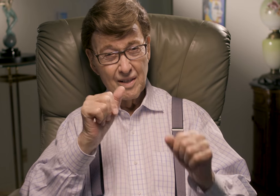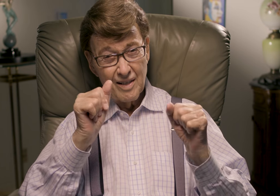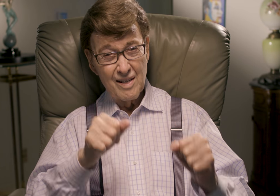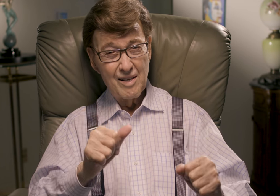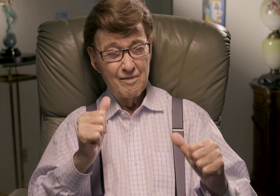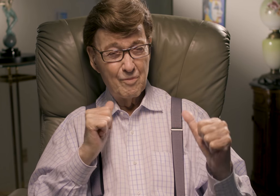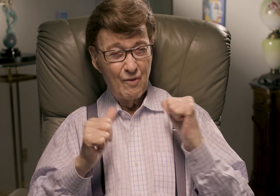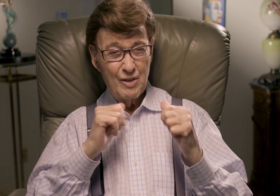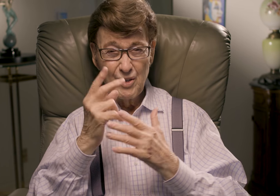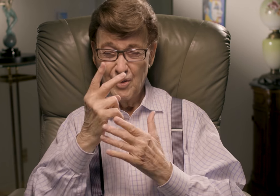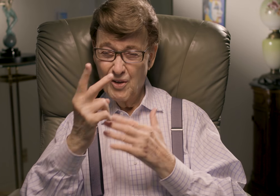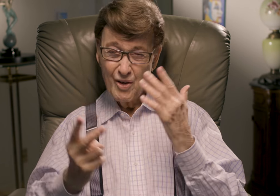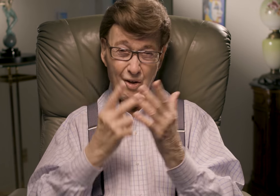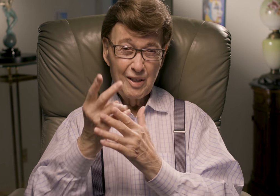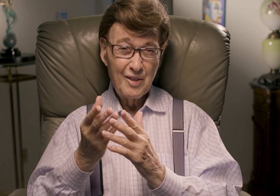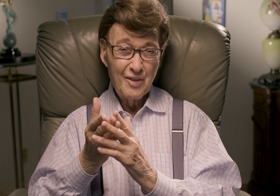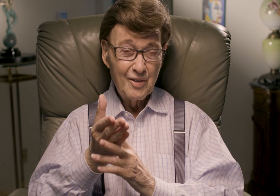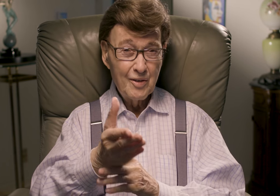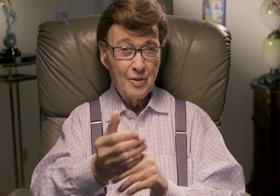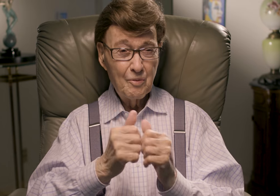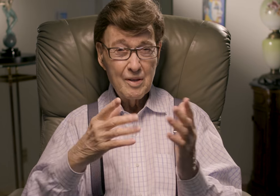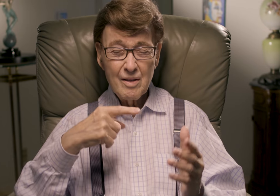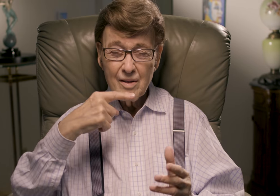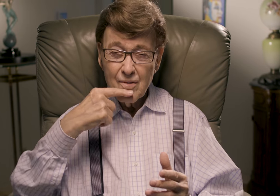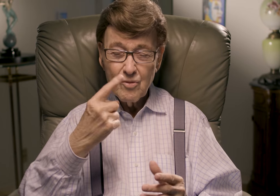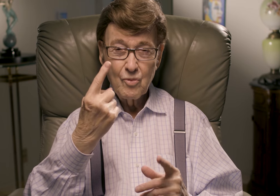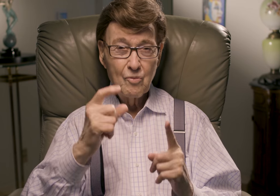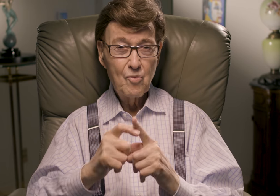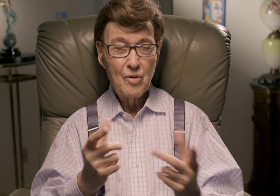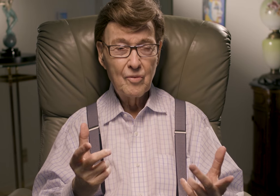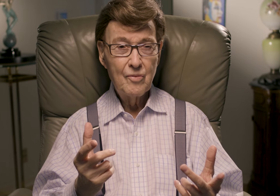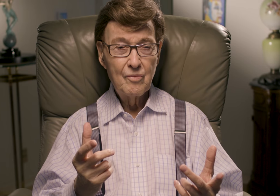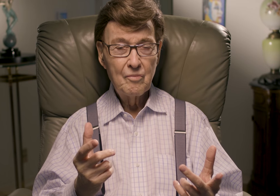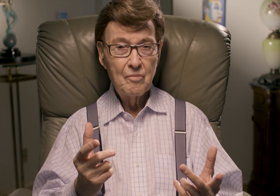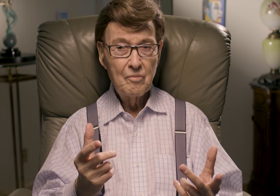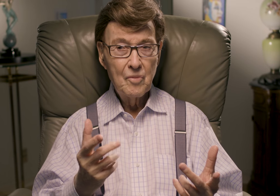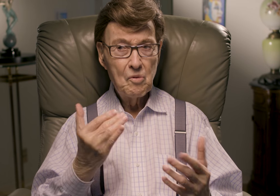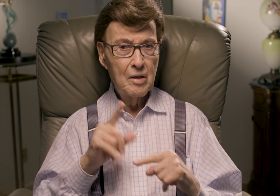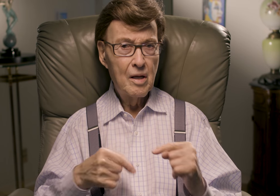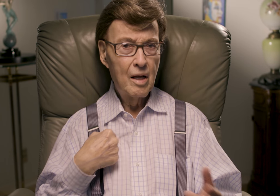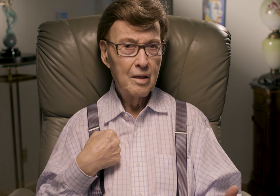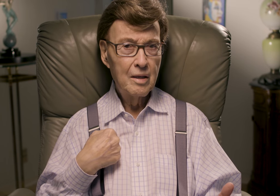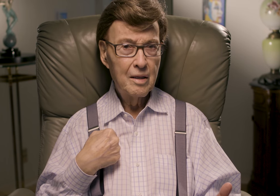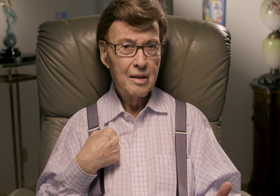could perform for two hours without saying one word... then why couldn't I?"